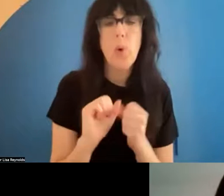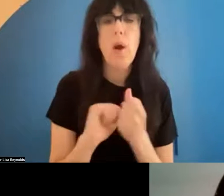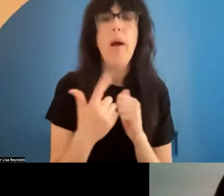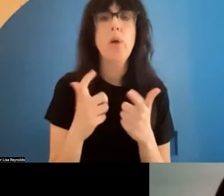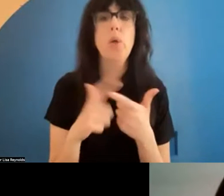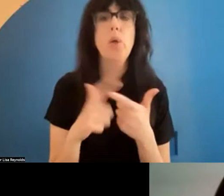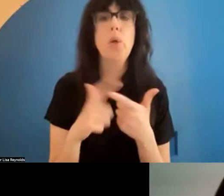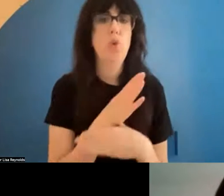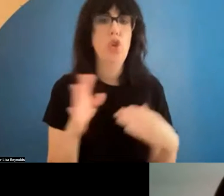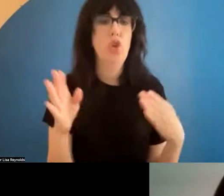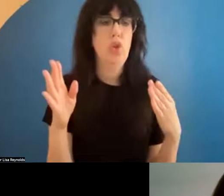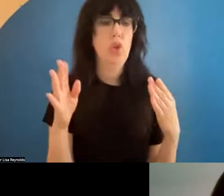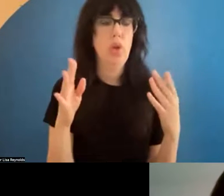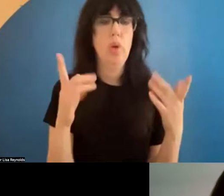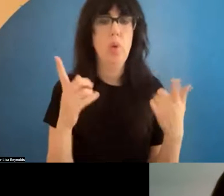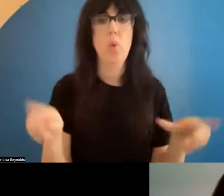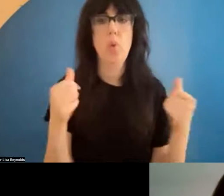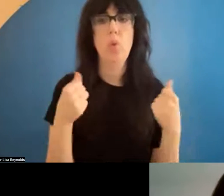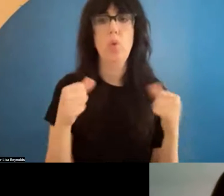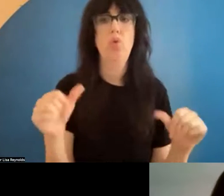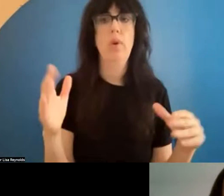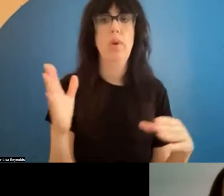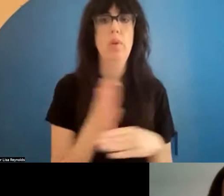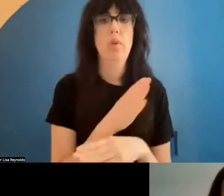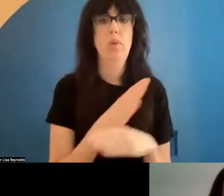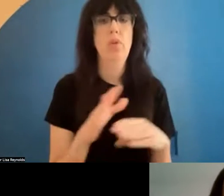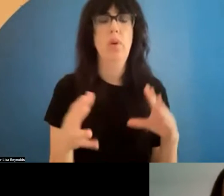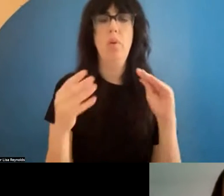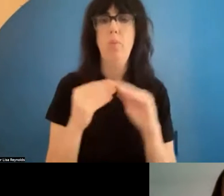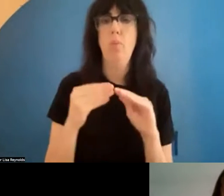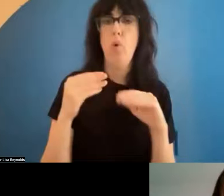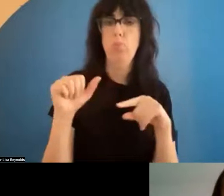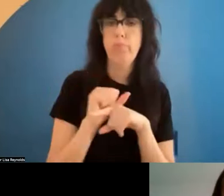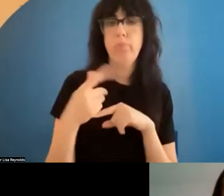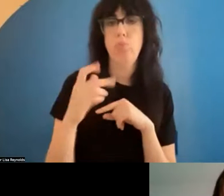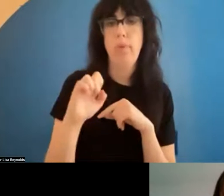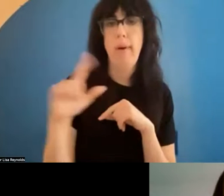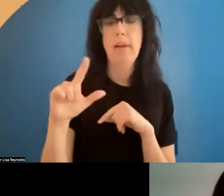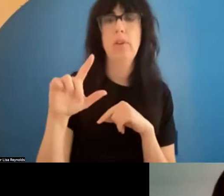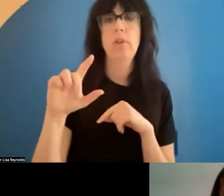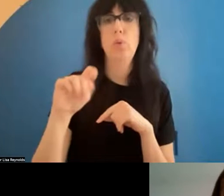going to try to share some very practical tips and advice about how to safeguard and organize your records